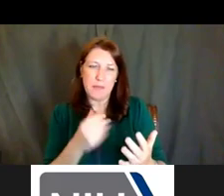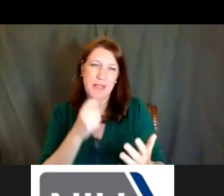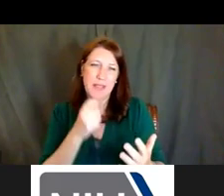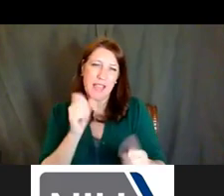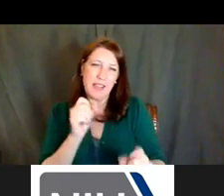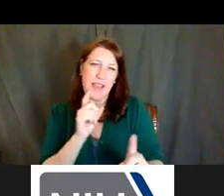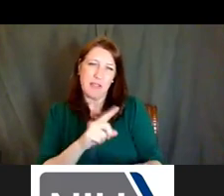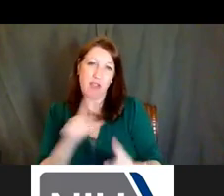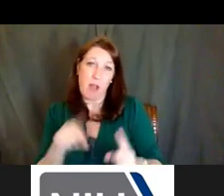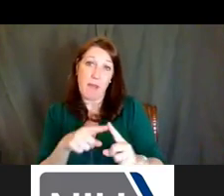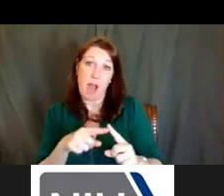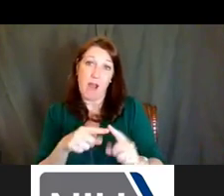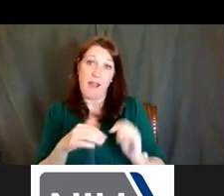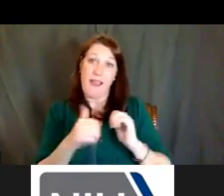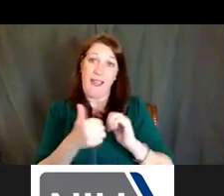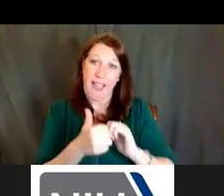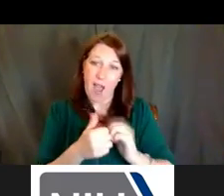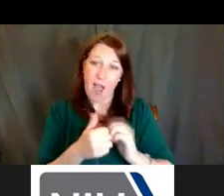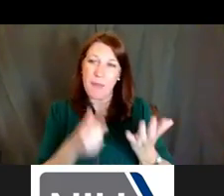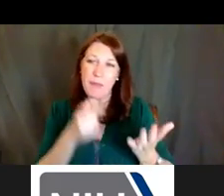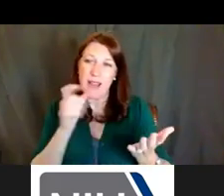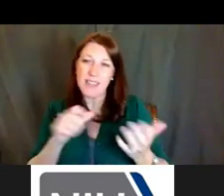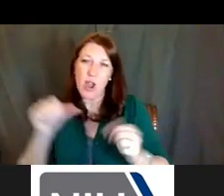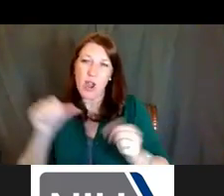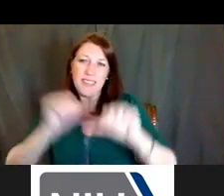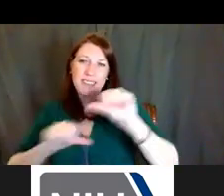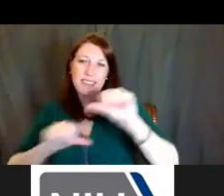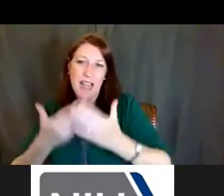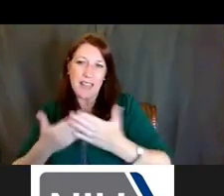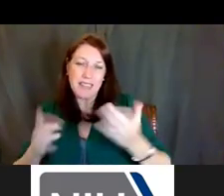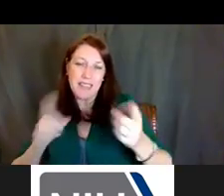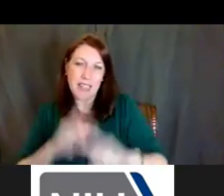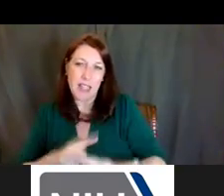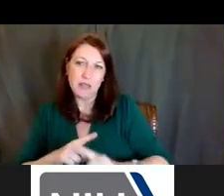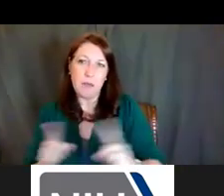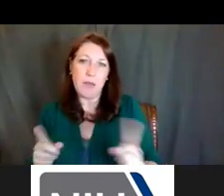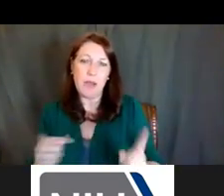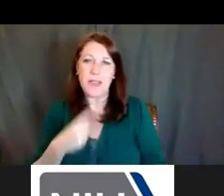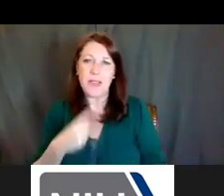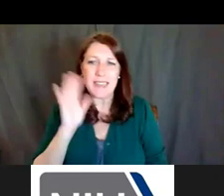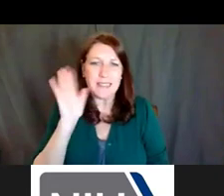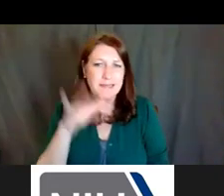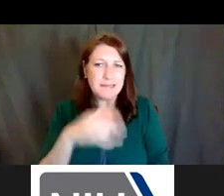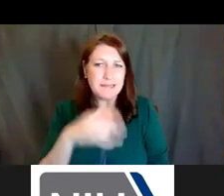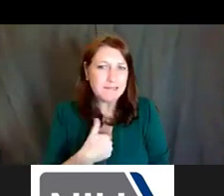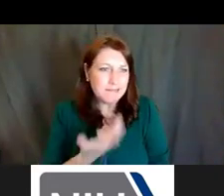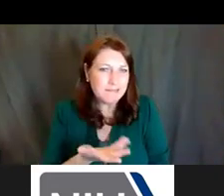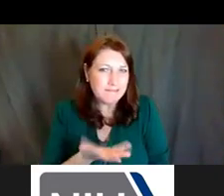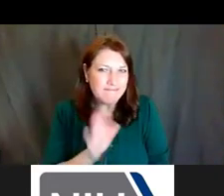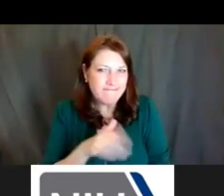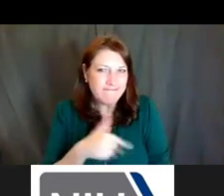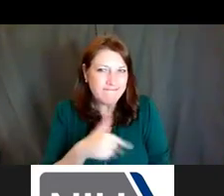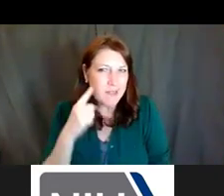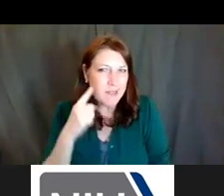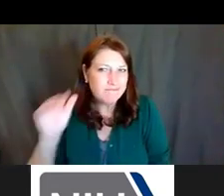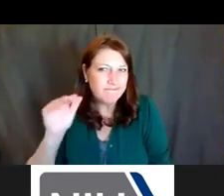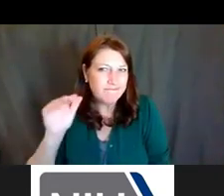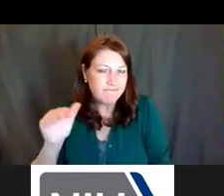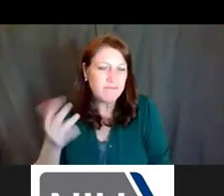But there's usually, depending on your question. And if you're saying, "I'm not hearing back," likely that person will just be able to answer all your questions. Dr. Ericka Boone: Yeah.